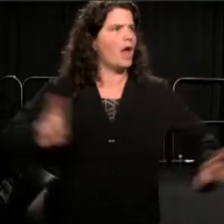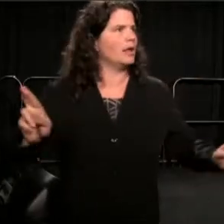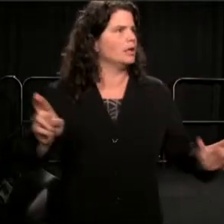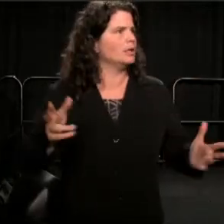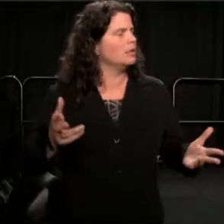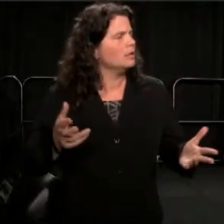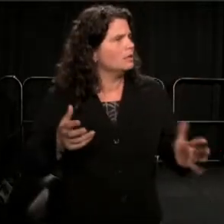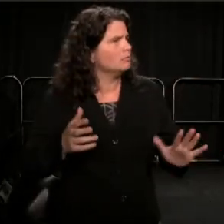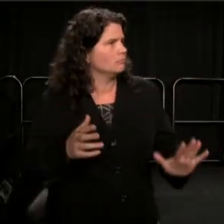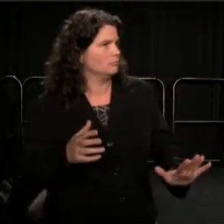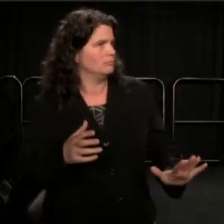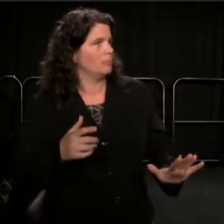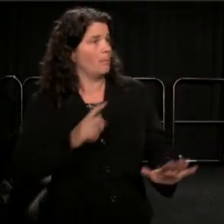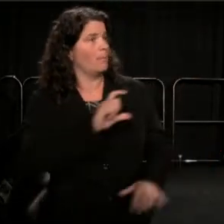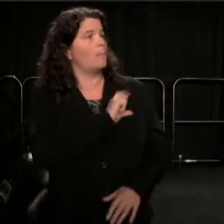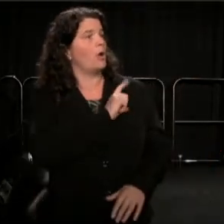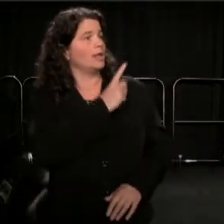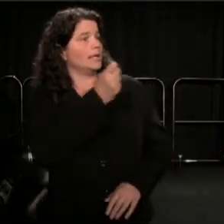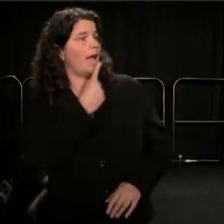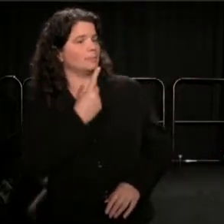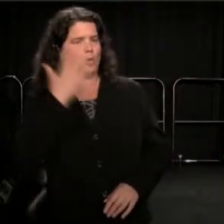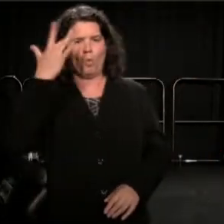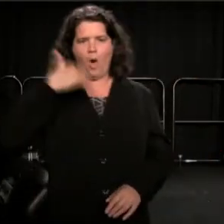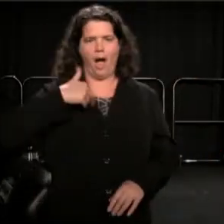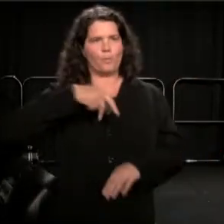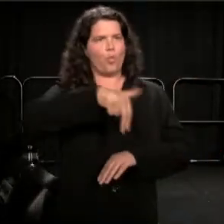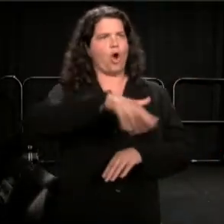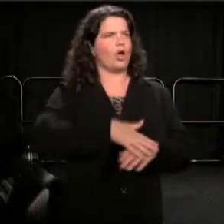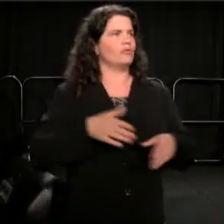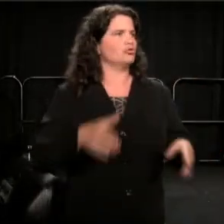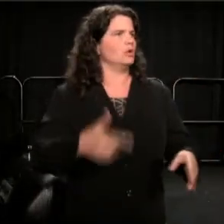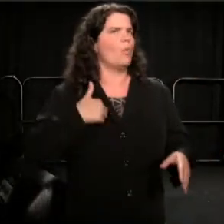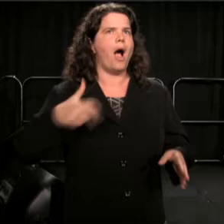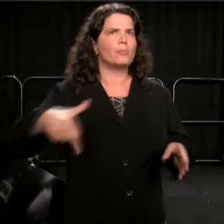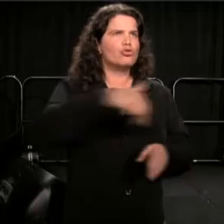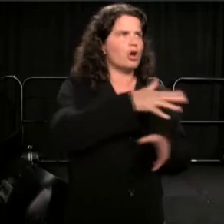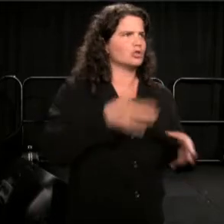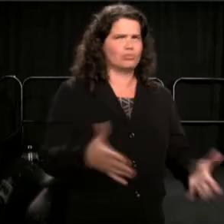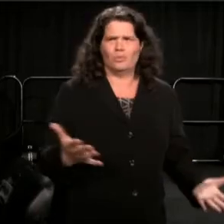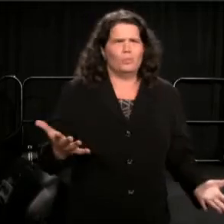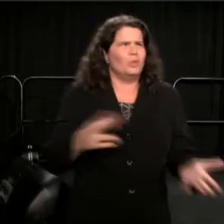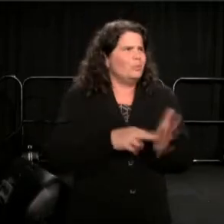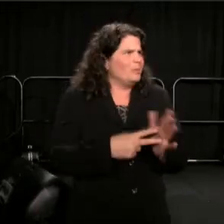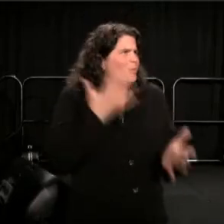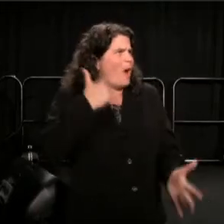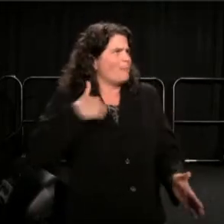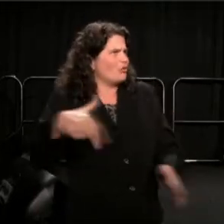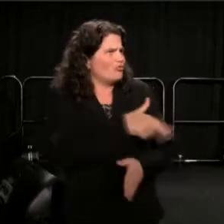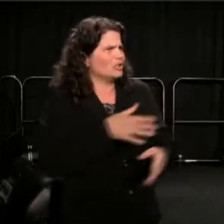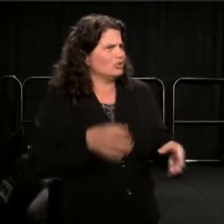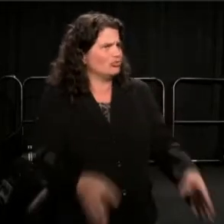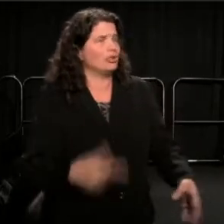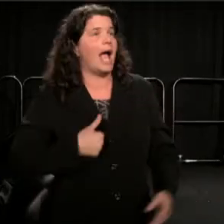And I had the police ask me, "Why am I walking in the street?" "Why am I crossing the street?" What you mean, why am I crossing the street? I say something back, they get out the car,